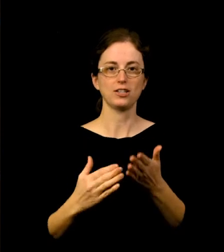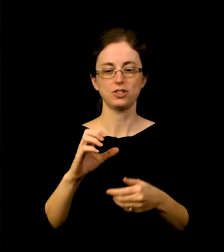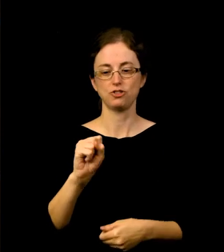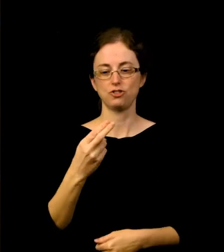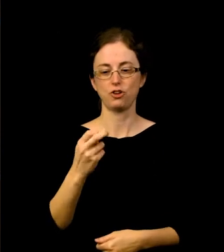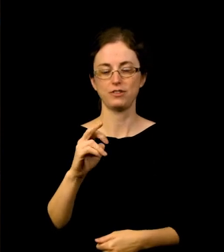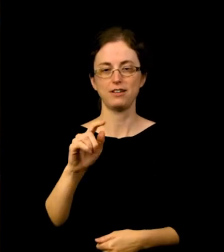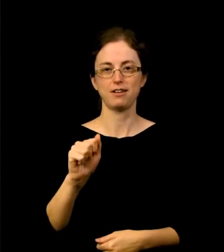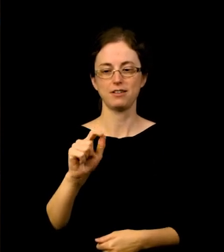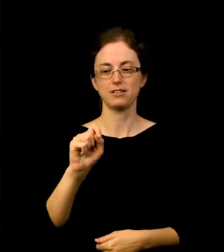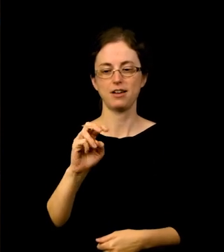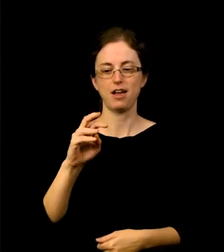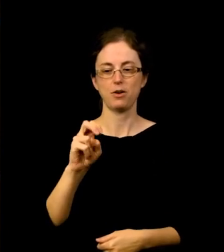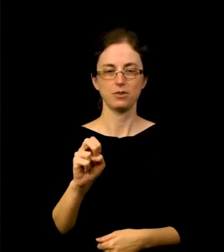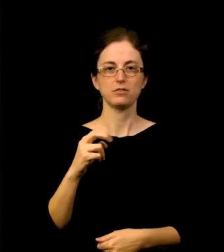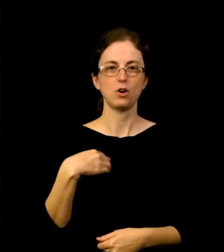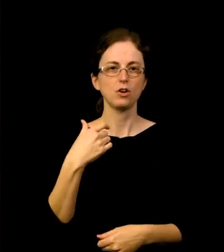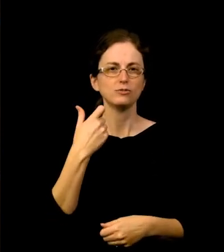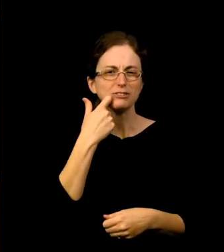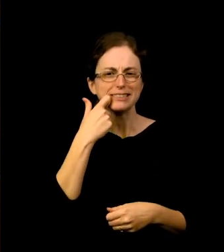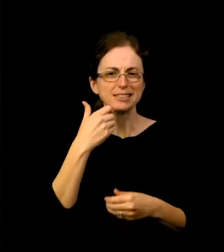This gallery, which is on the 4th floor of the main building,